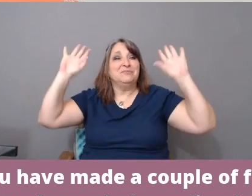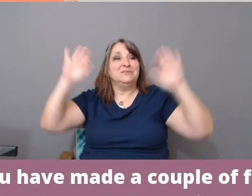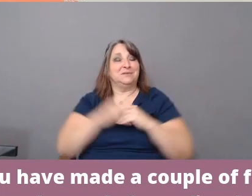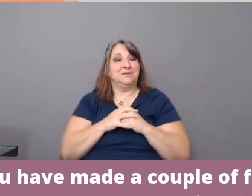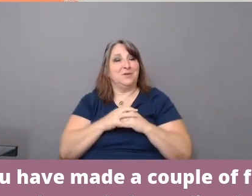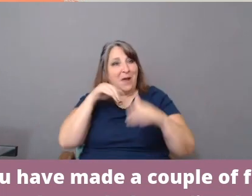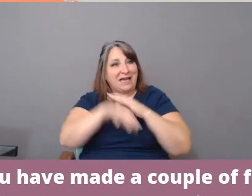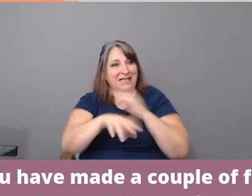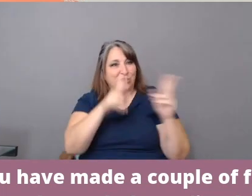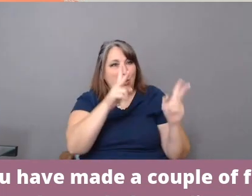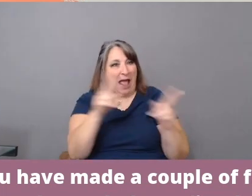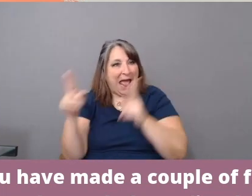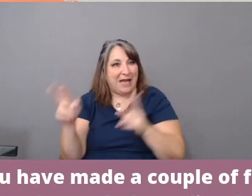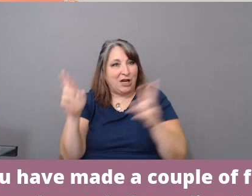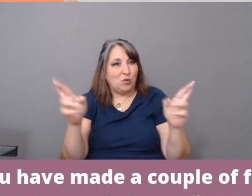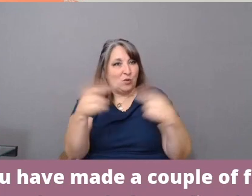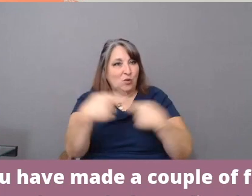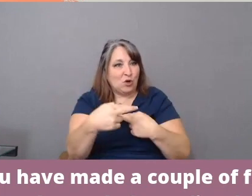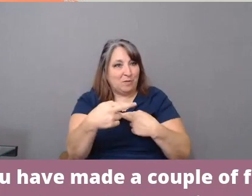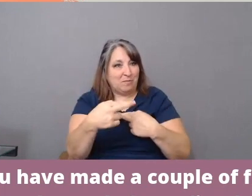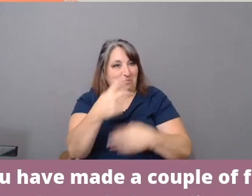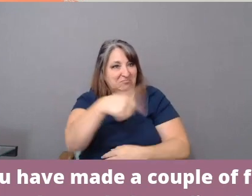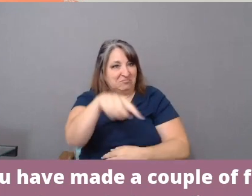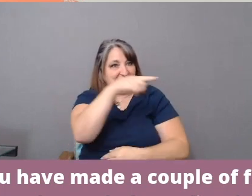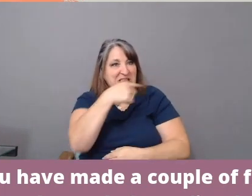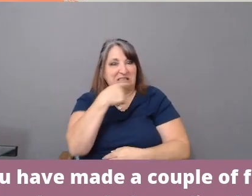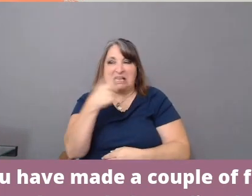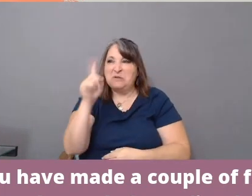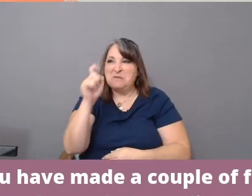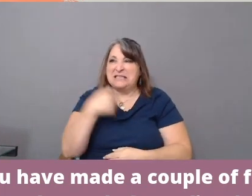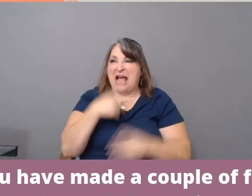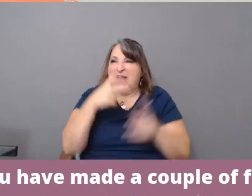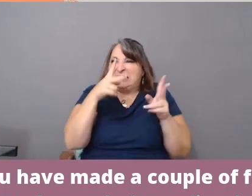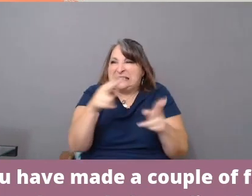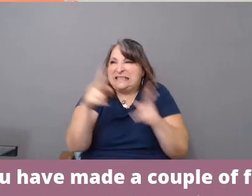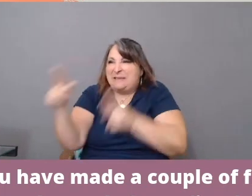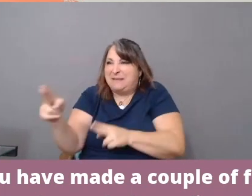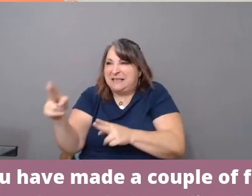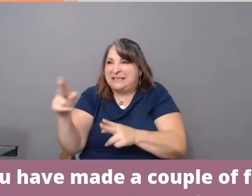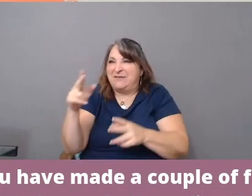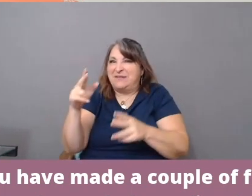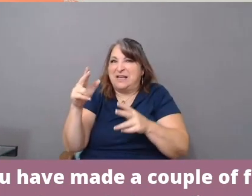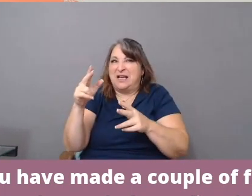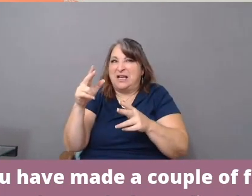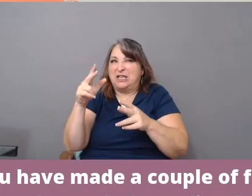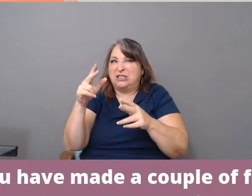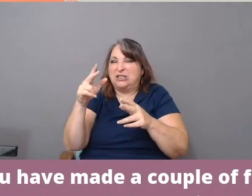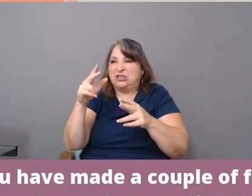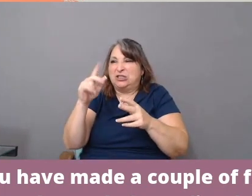I was told that I had to have snippets of the transcriptions and line it all up--